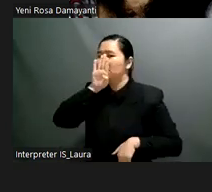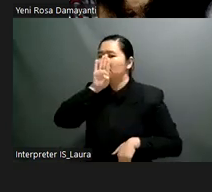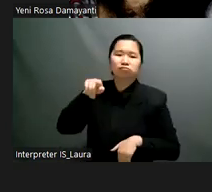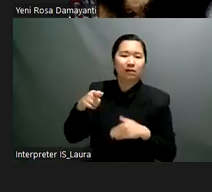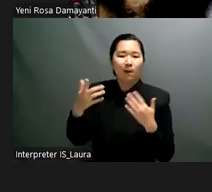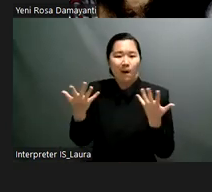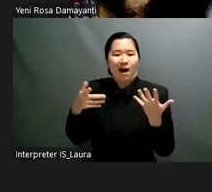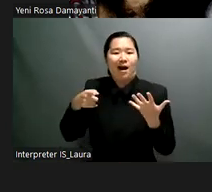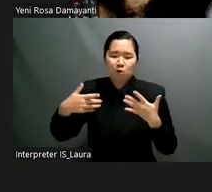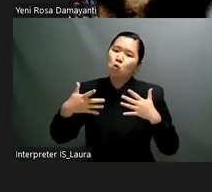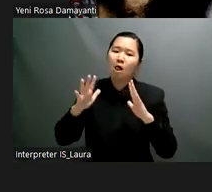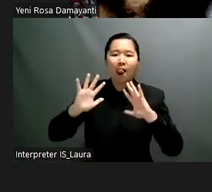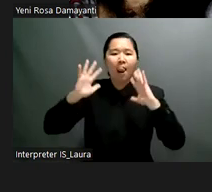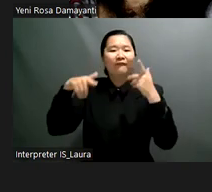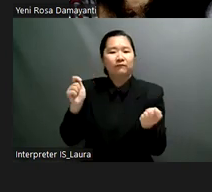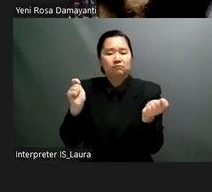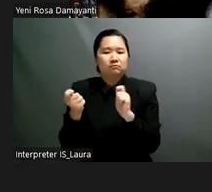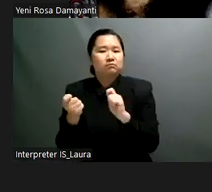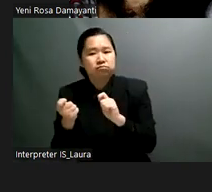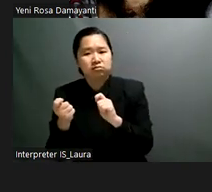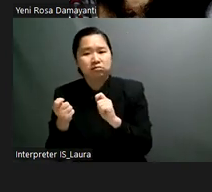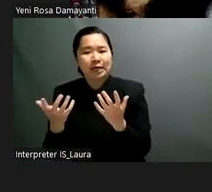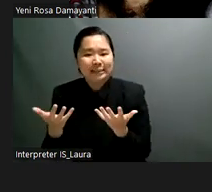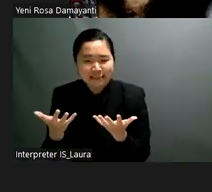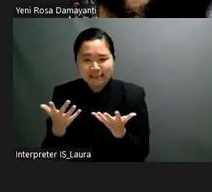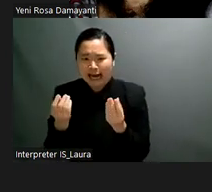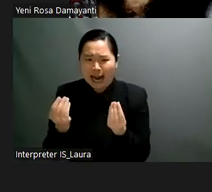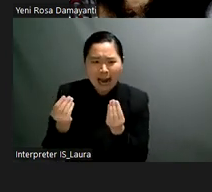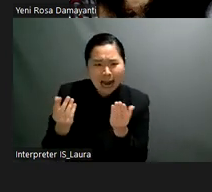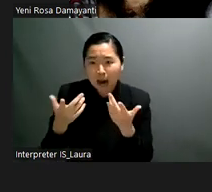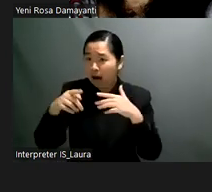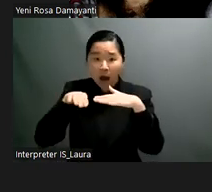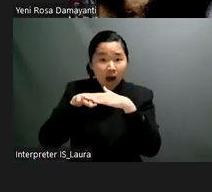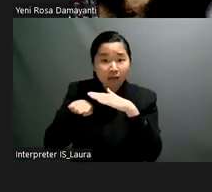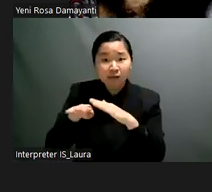if on the other hand education is not accessible chances are that persons with disabilities will